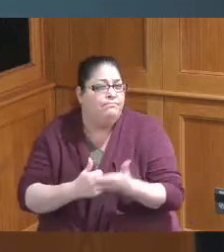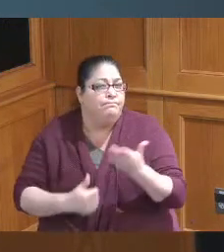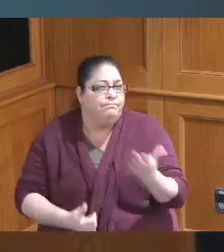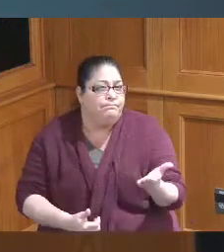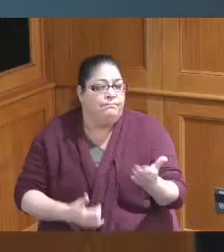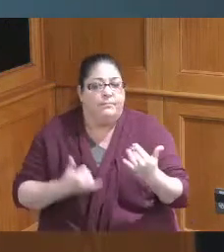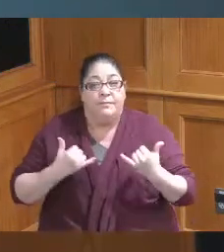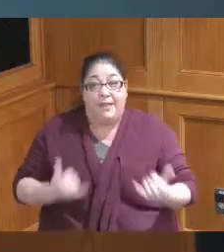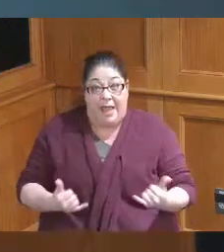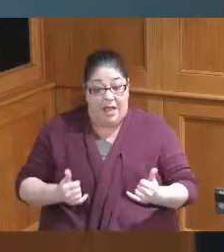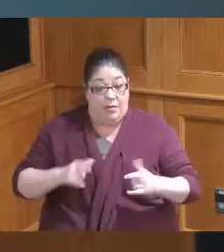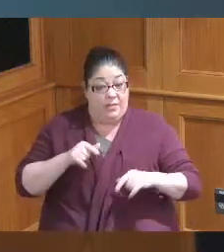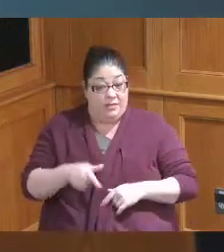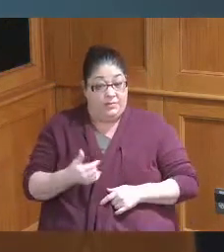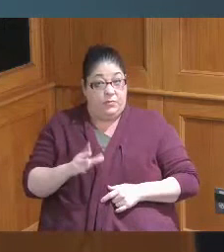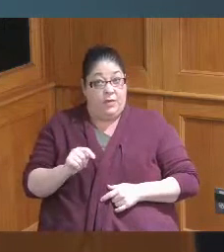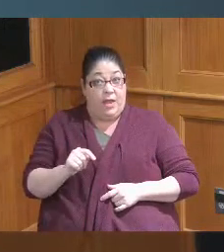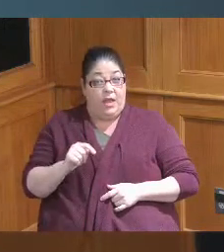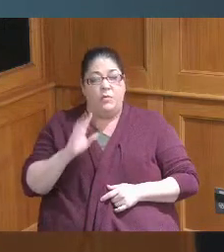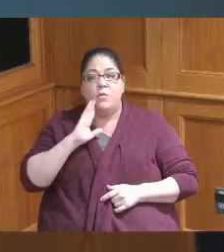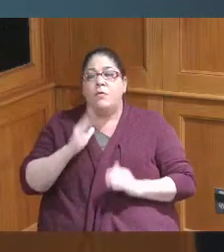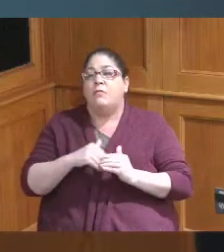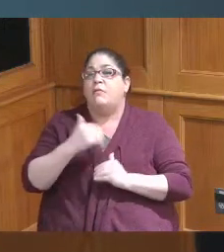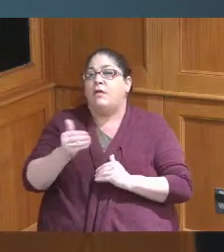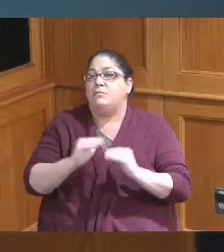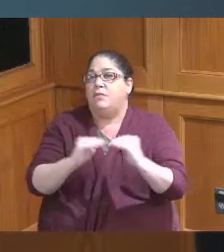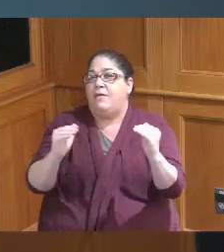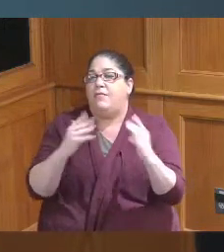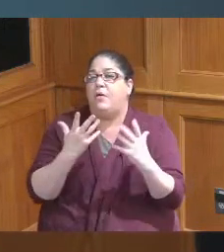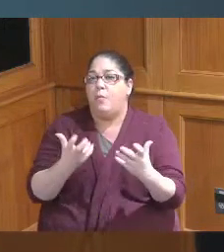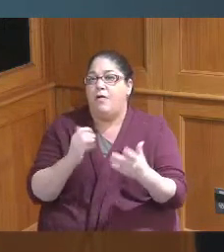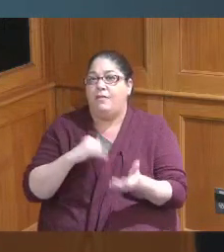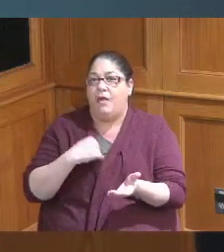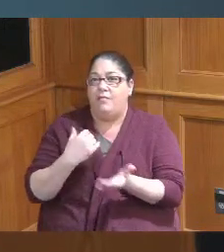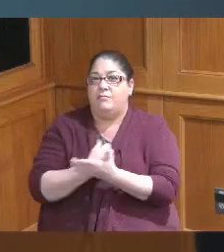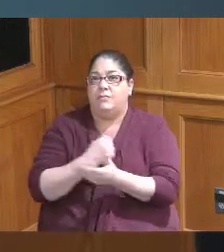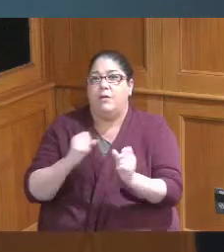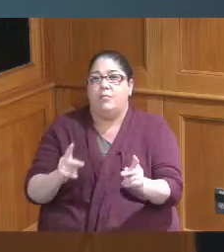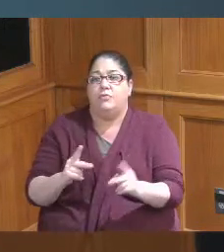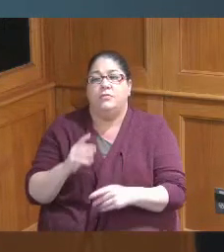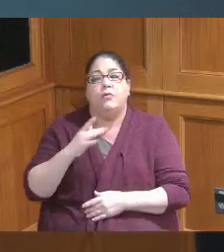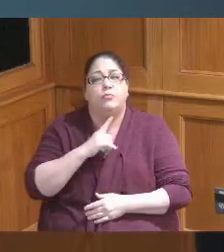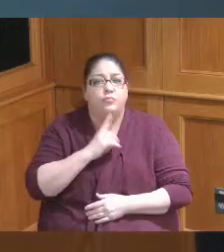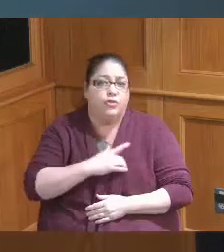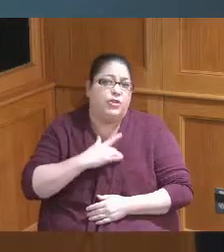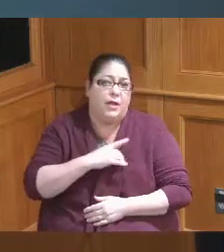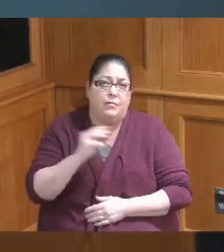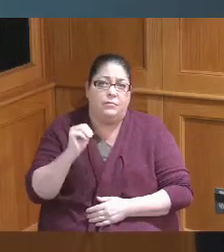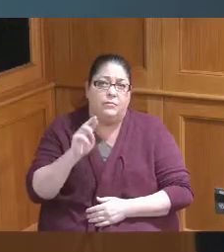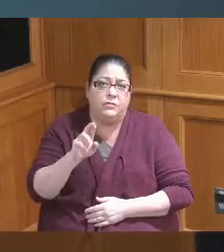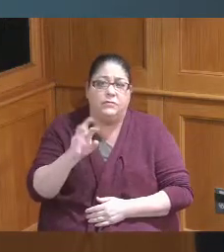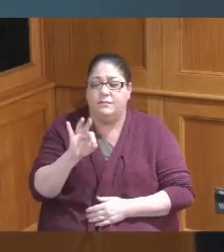but as we move to the next level I wanted to have that I appreciate Mr Finn letting us know that his